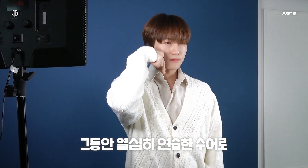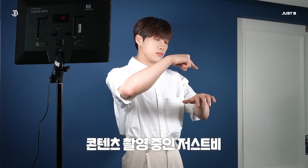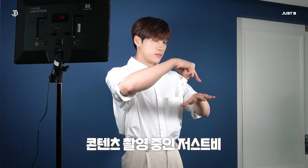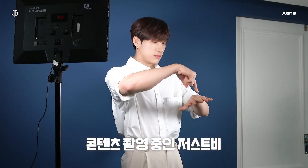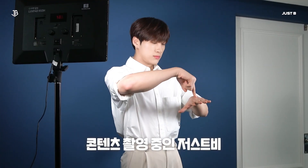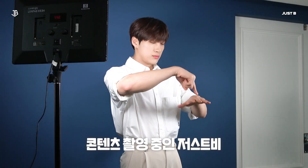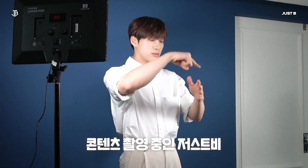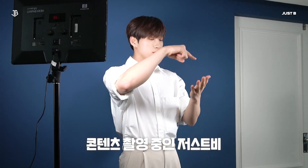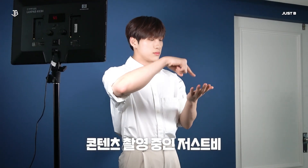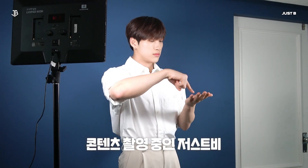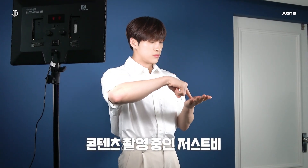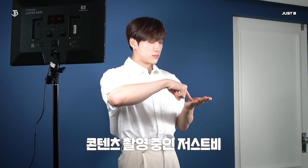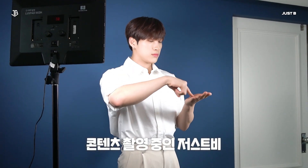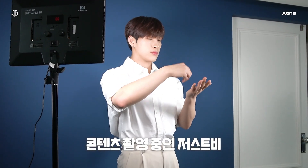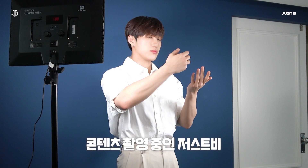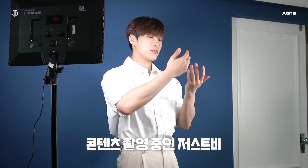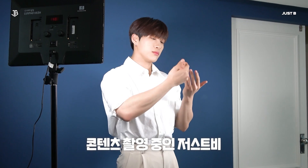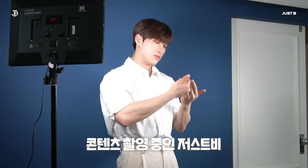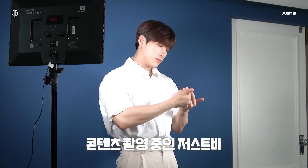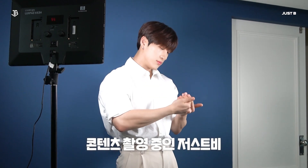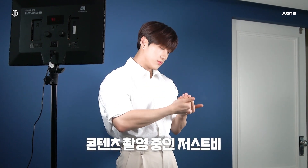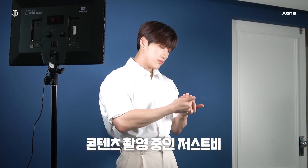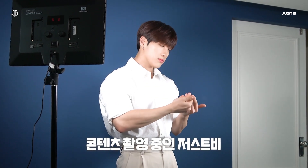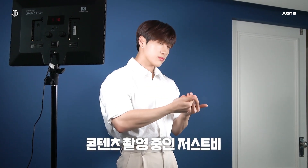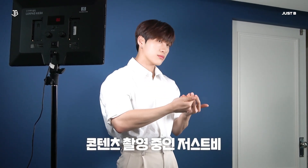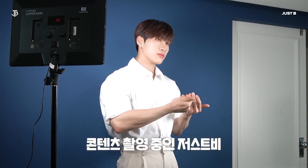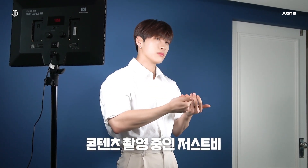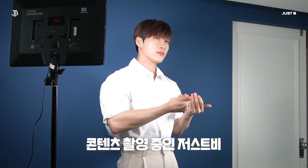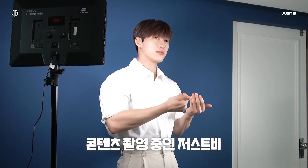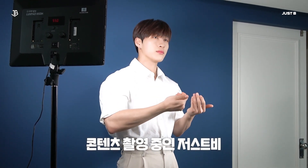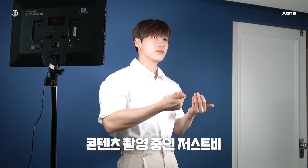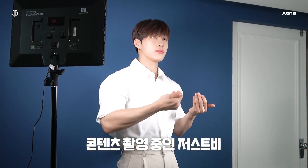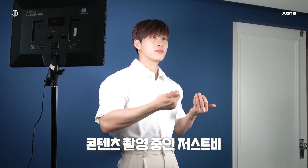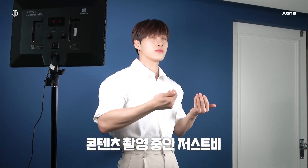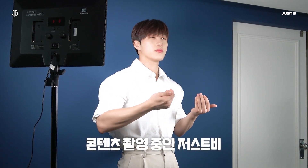[JUST B is shooting a video]